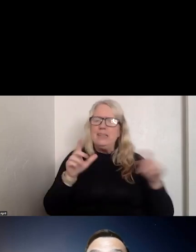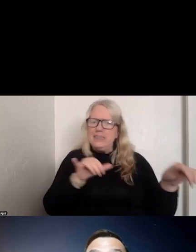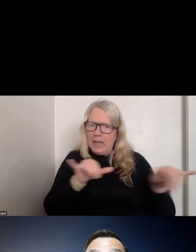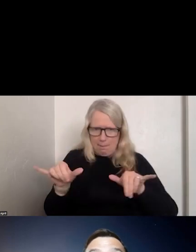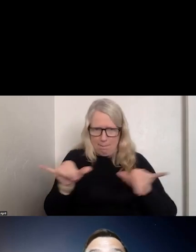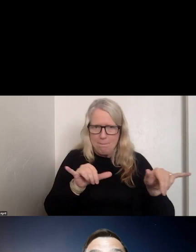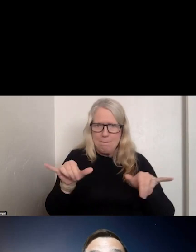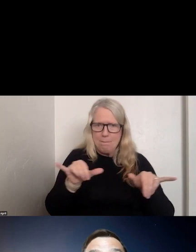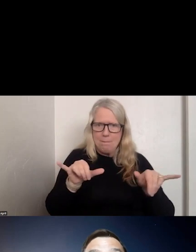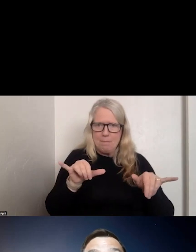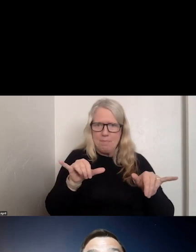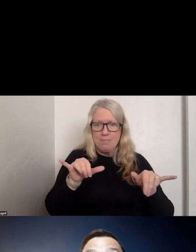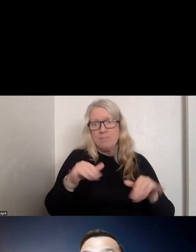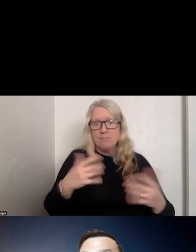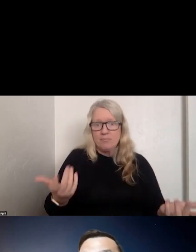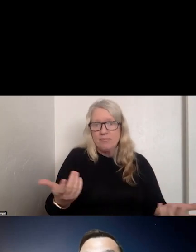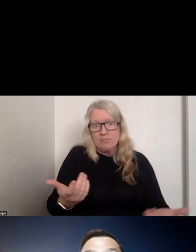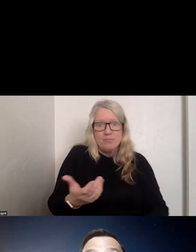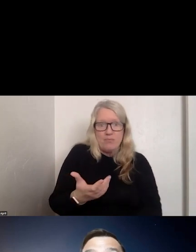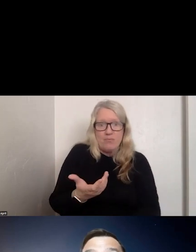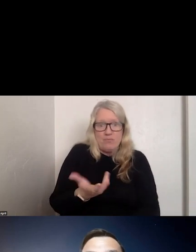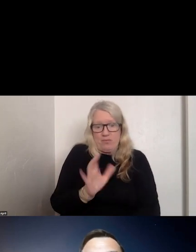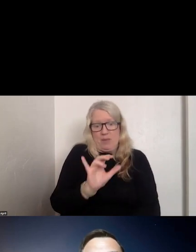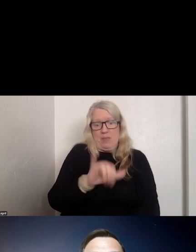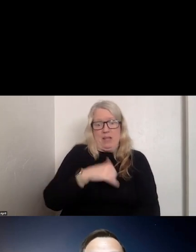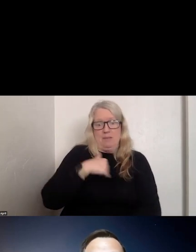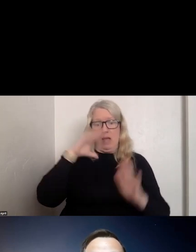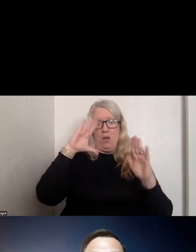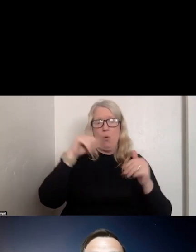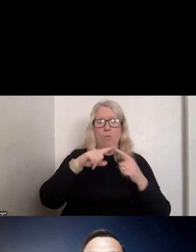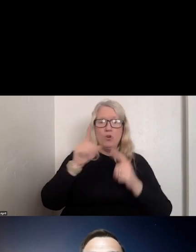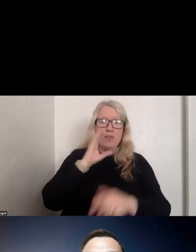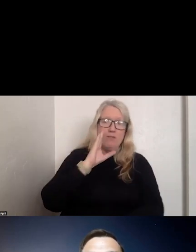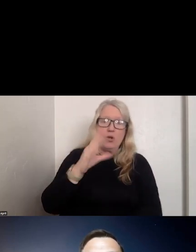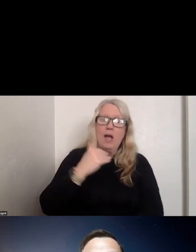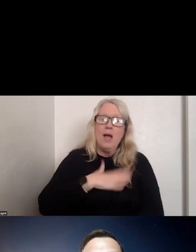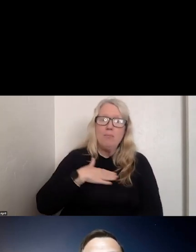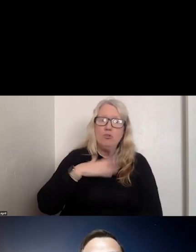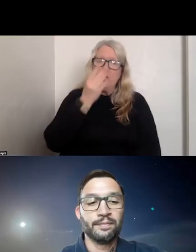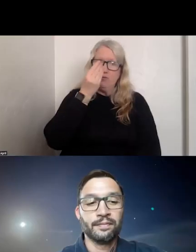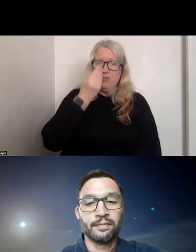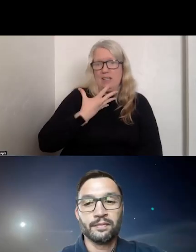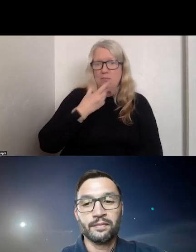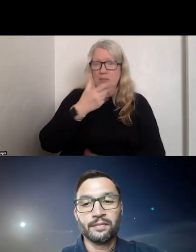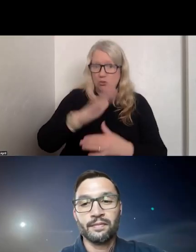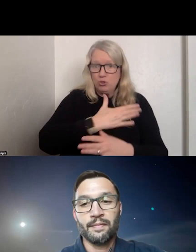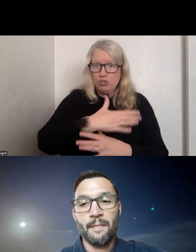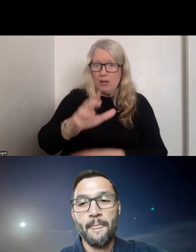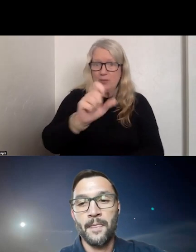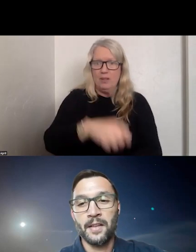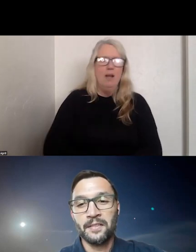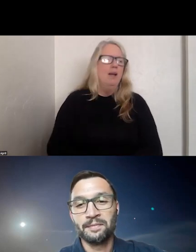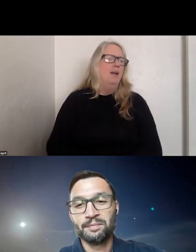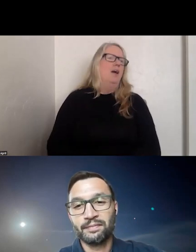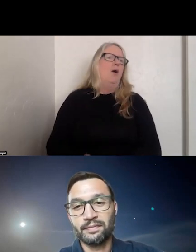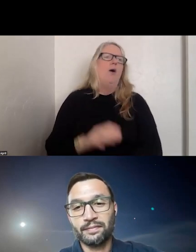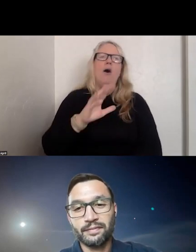THAT IS MY HOPE FOR THE FUTURE. >>: THANK YOU SO MUCH. I THINK